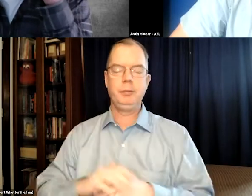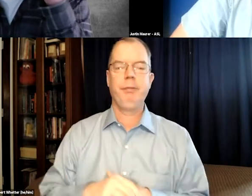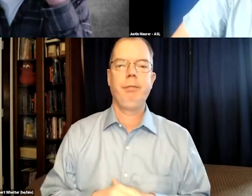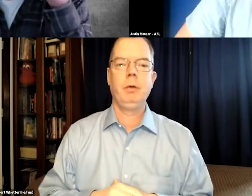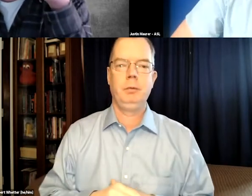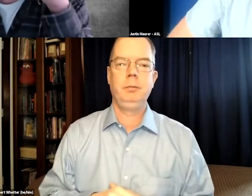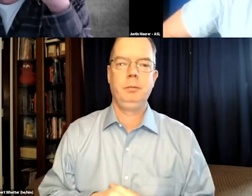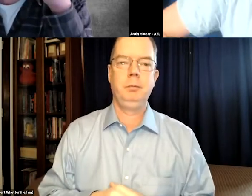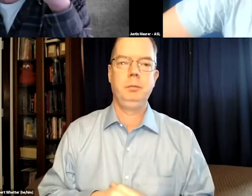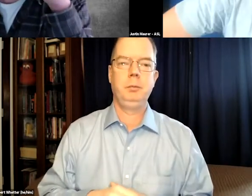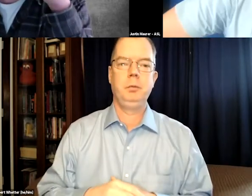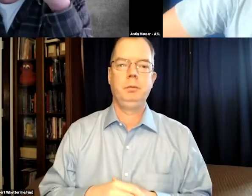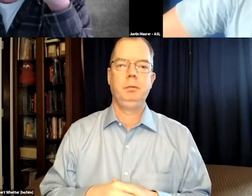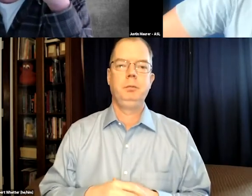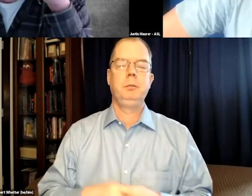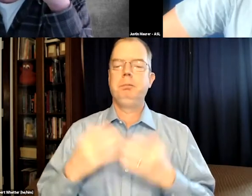as well as a bookshelf filled with books.